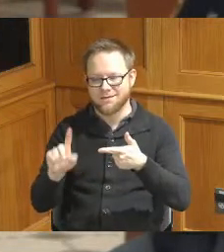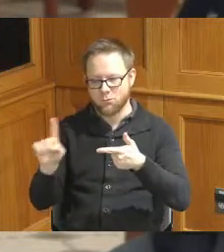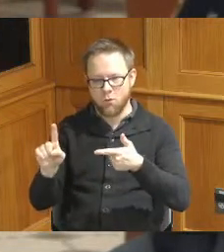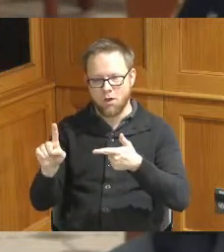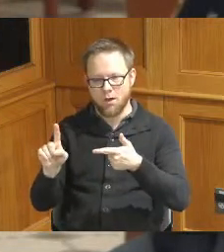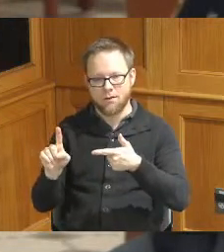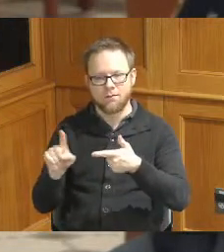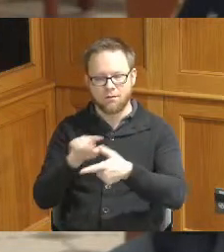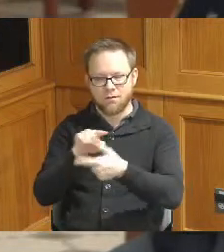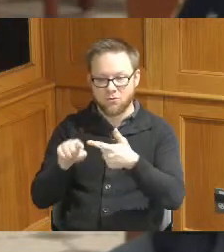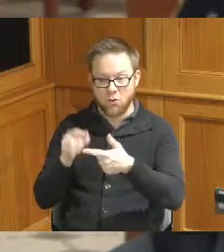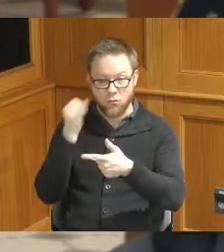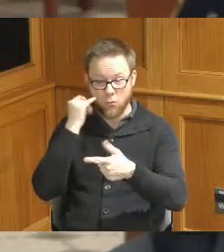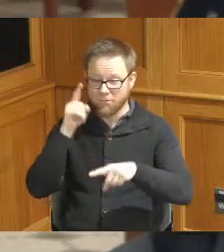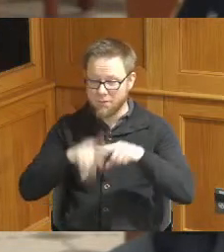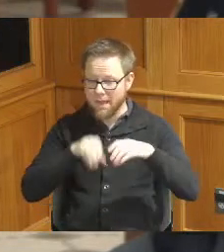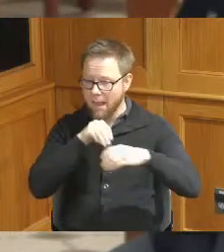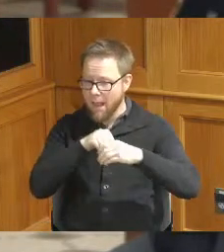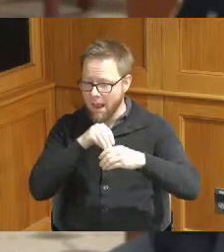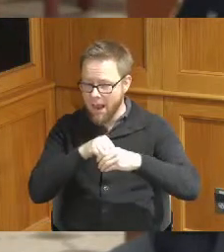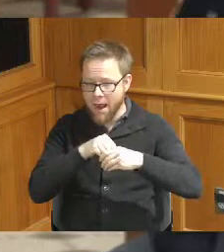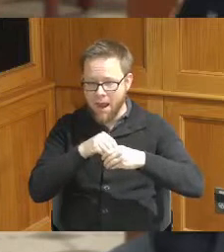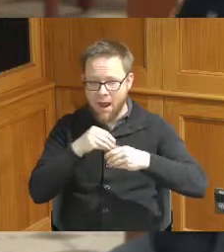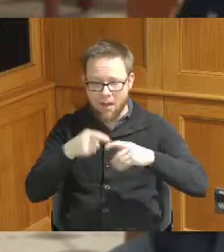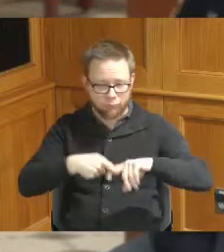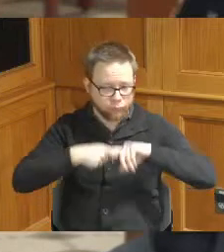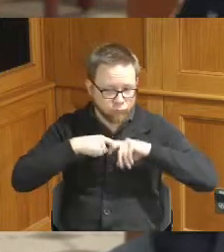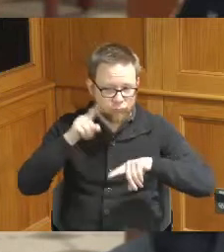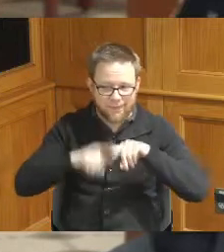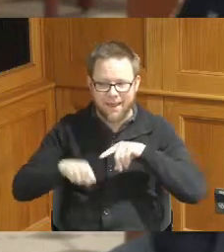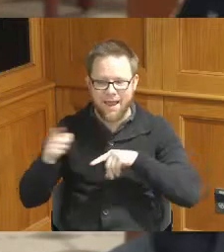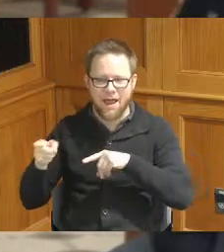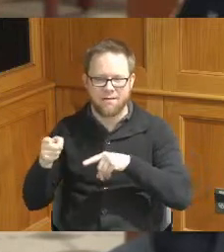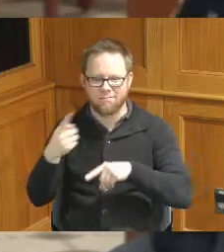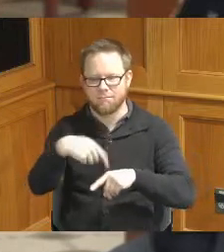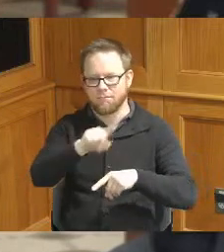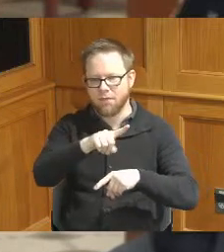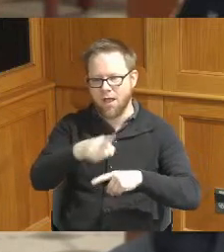know couldn't be held and so they were you know fortunately helpful in that situation as well